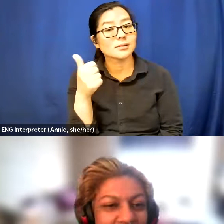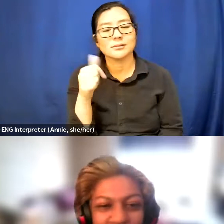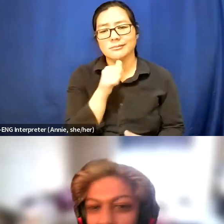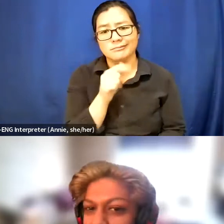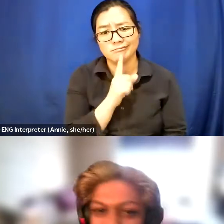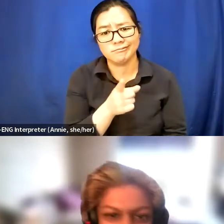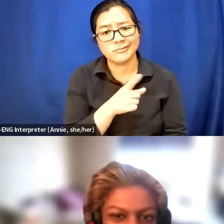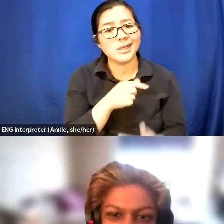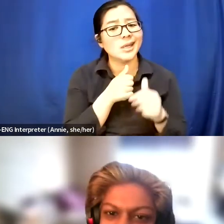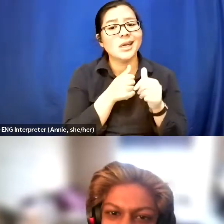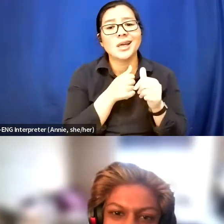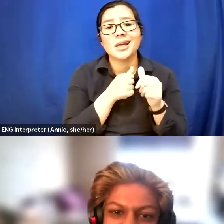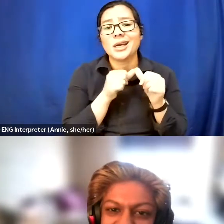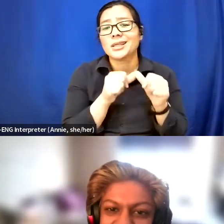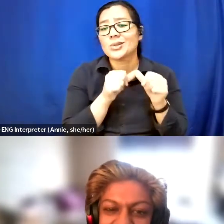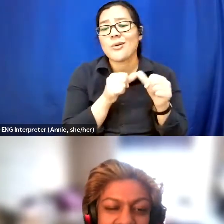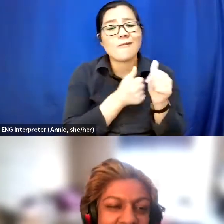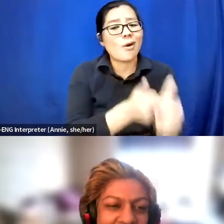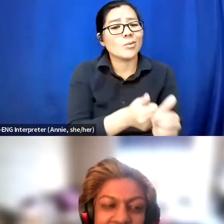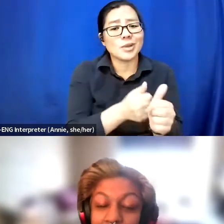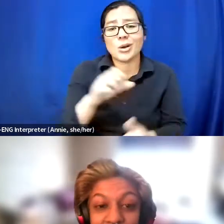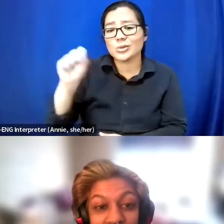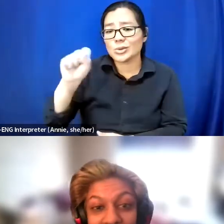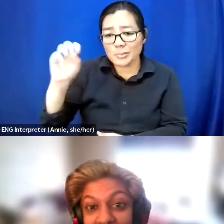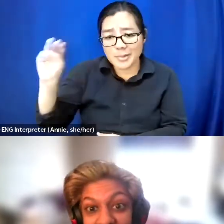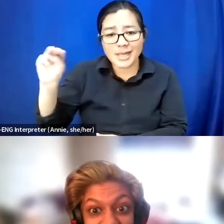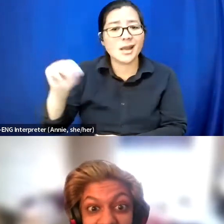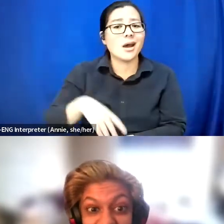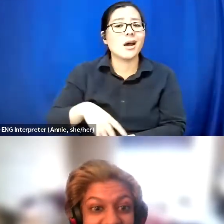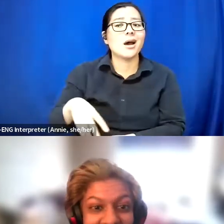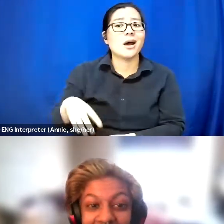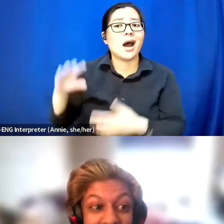Keep following me on social media. I post everything there, and I lose track of everything that I do